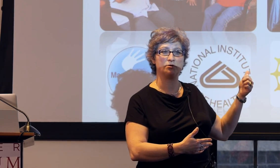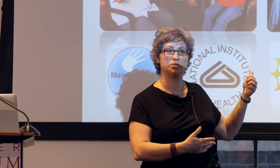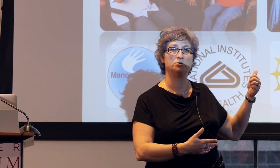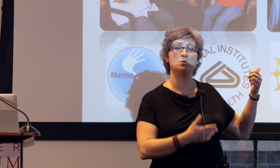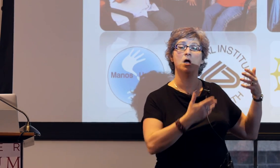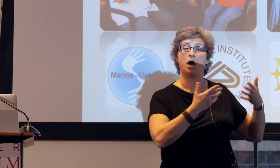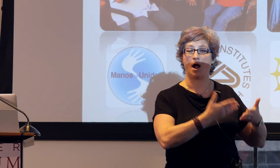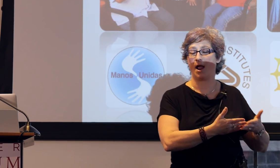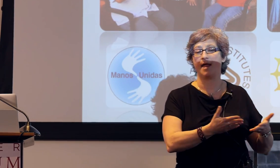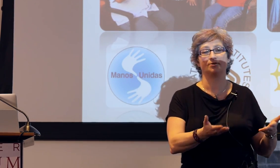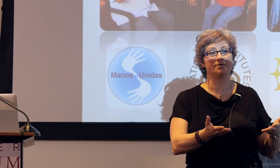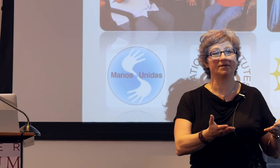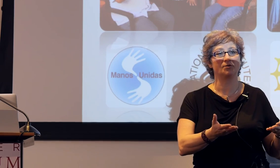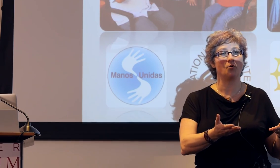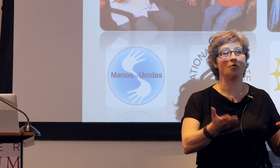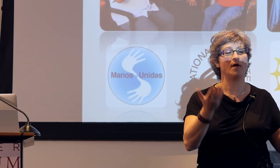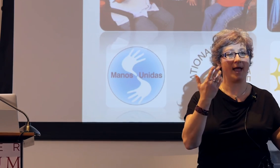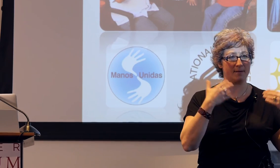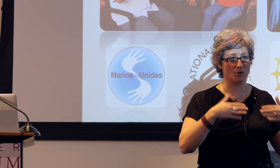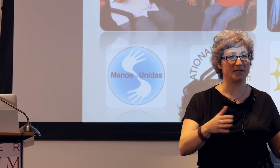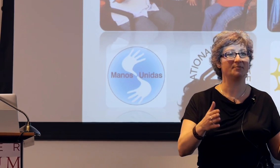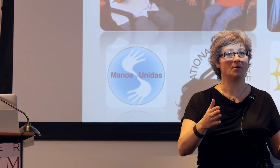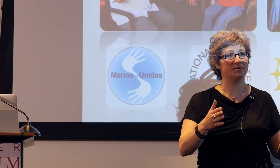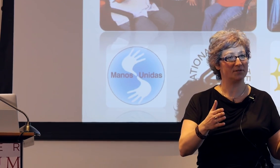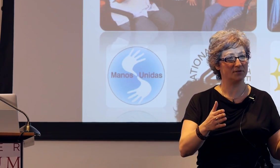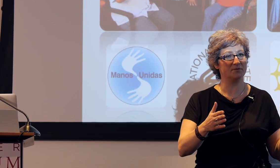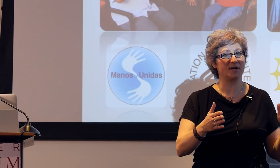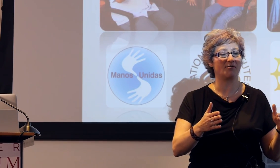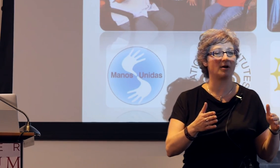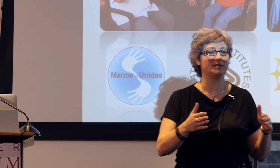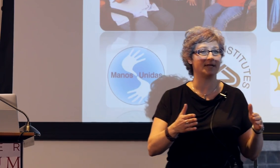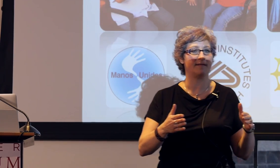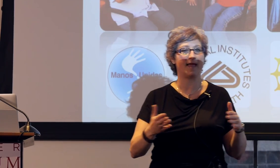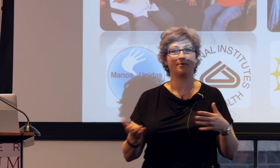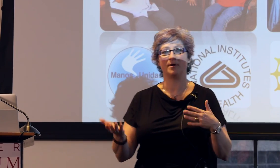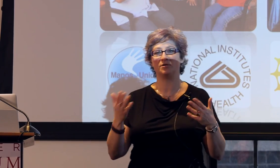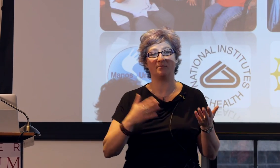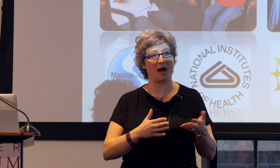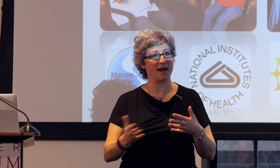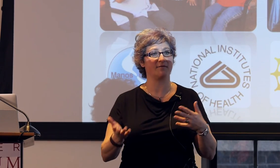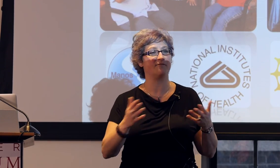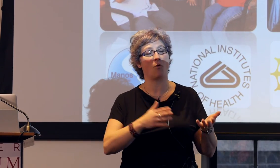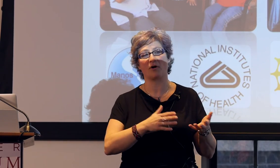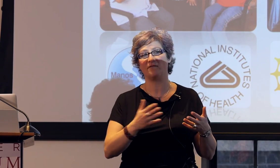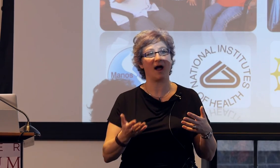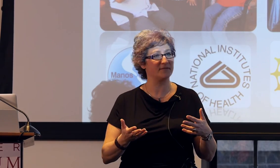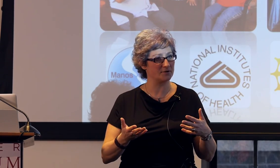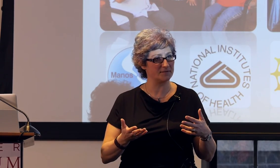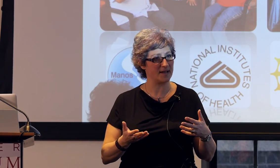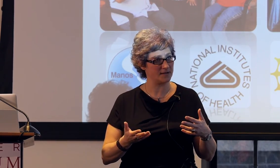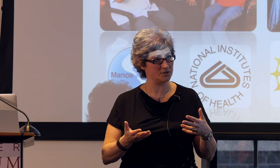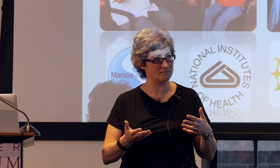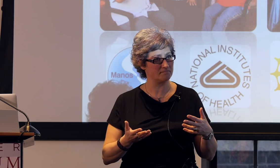entered the school and were exposed to Nicaraguan Sign Language by four or five years of age,